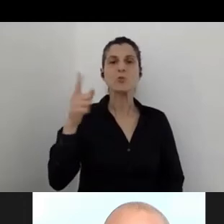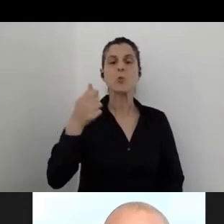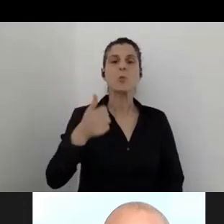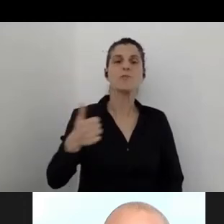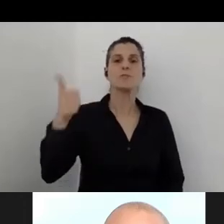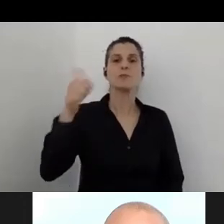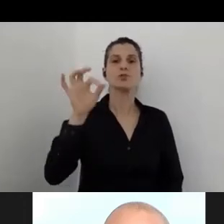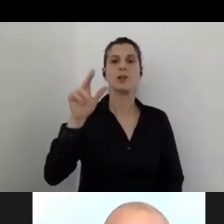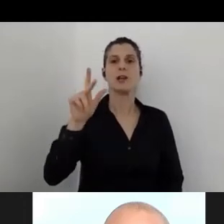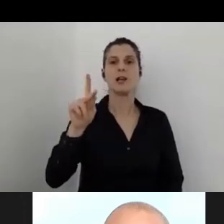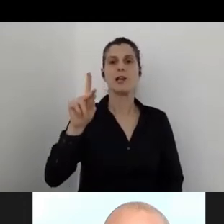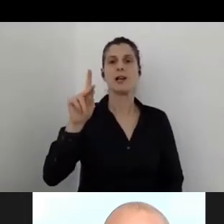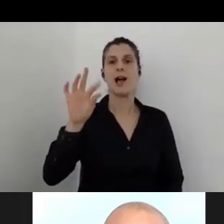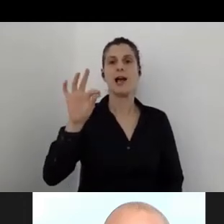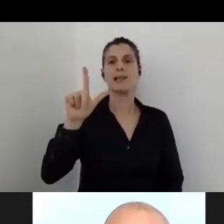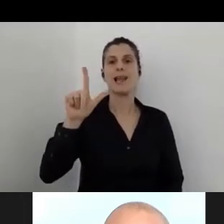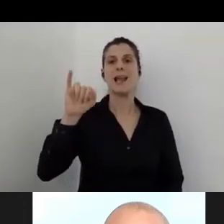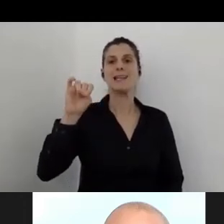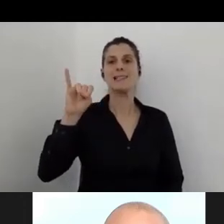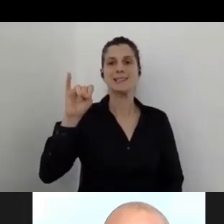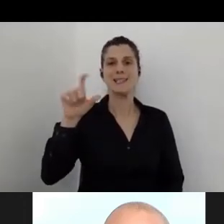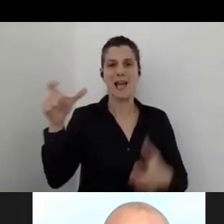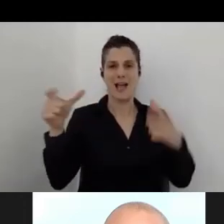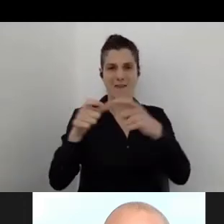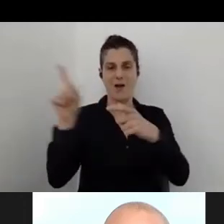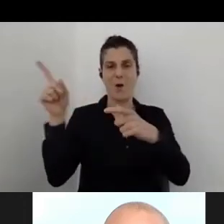as well he's responsible of the visual description.